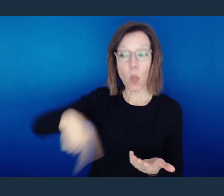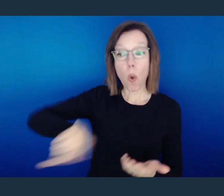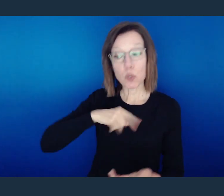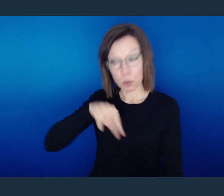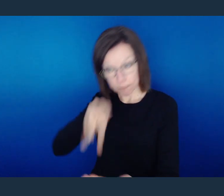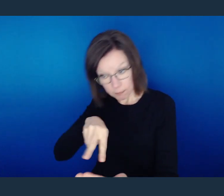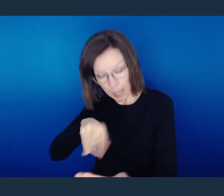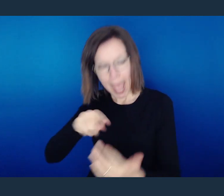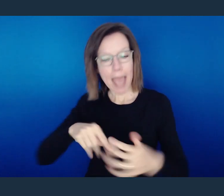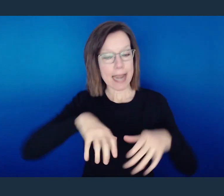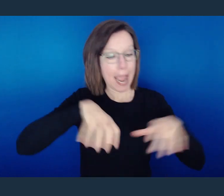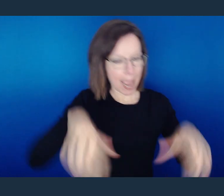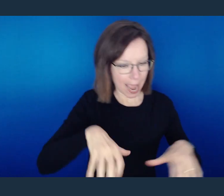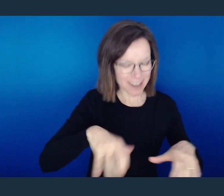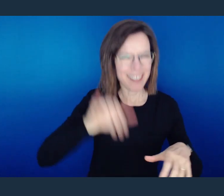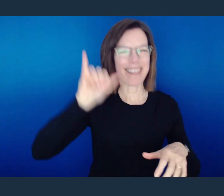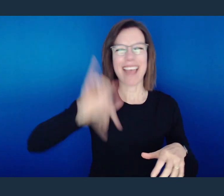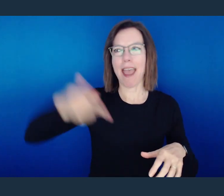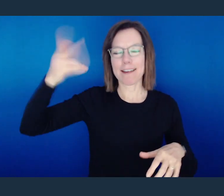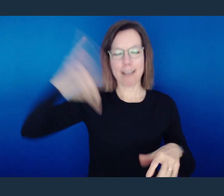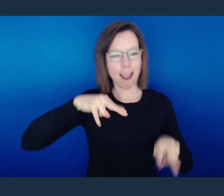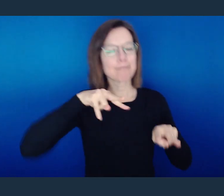law who will be justified.